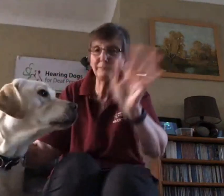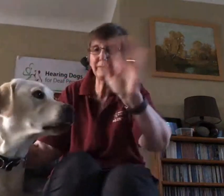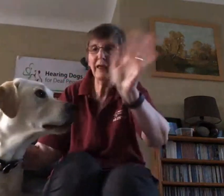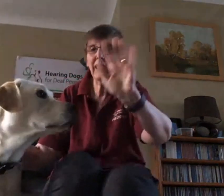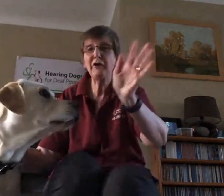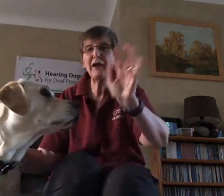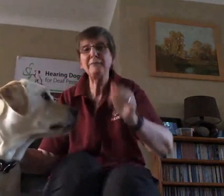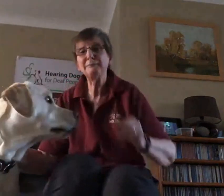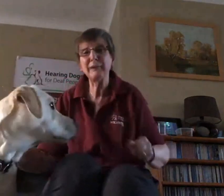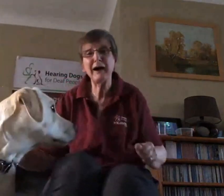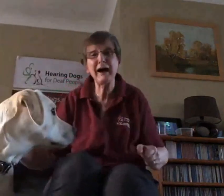Okay bye!